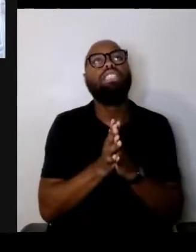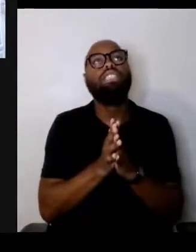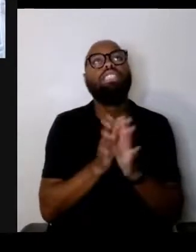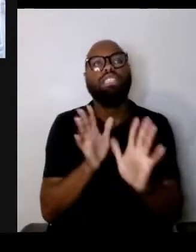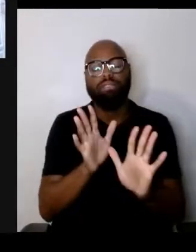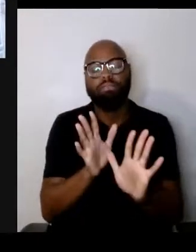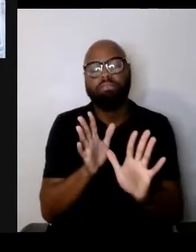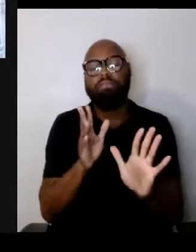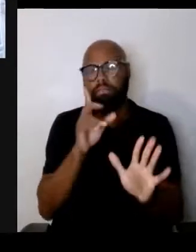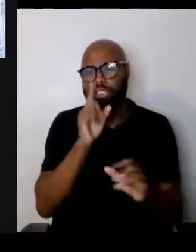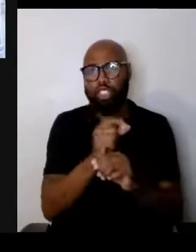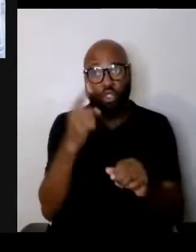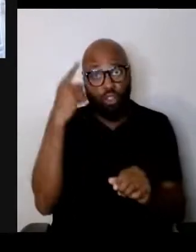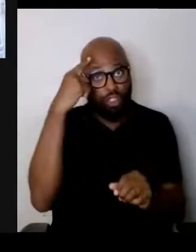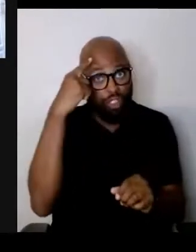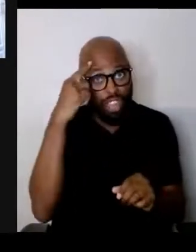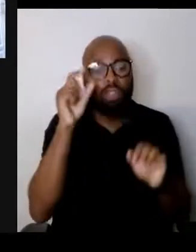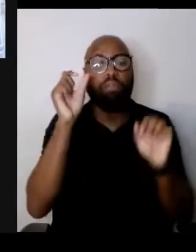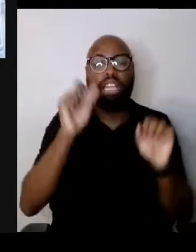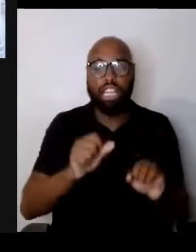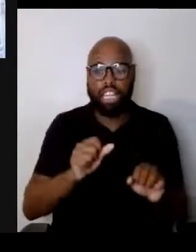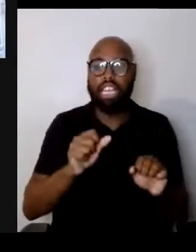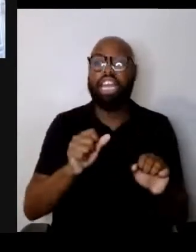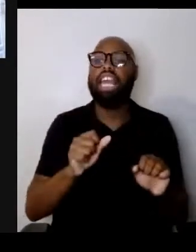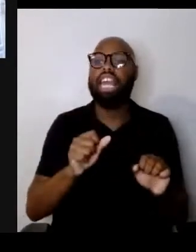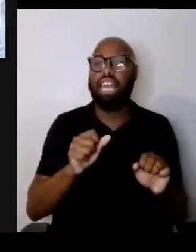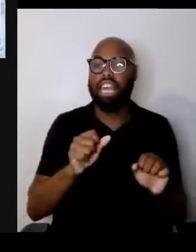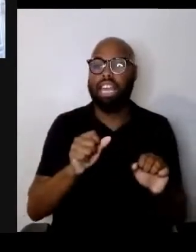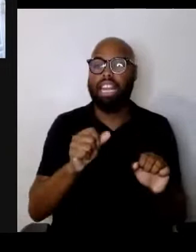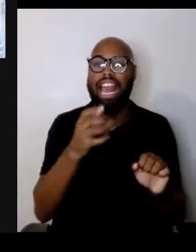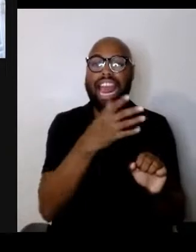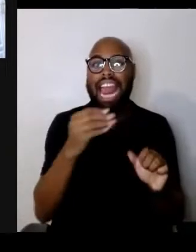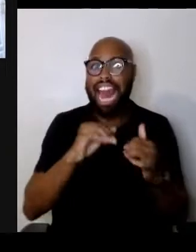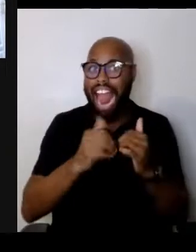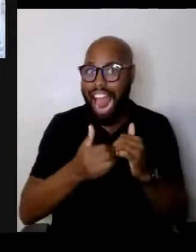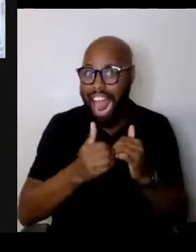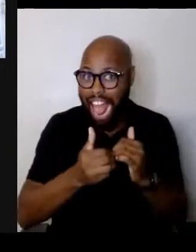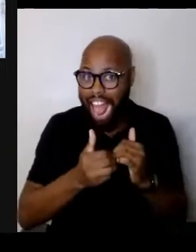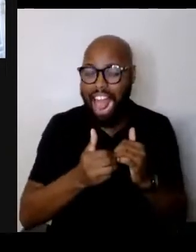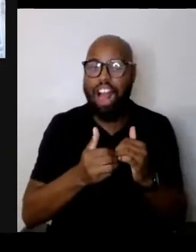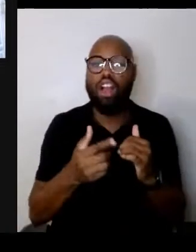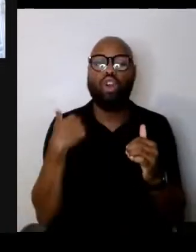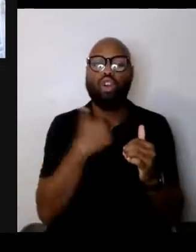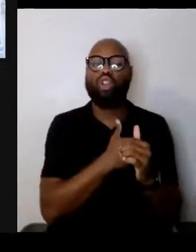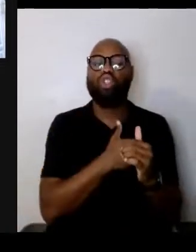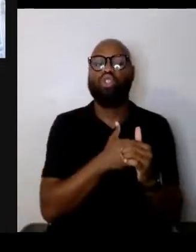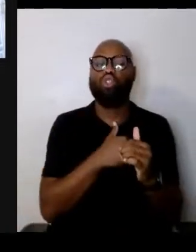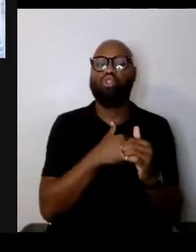and if so, how you think we can go about instilling the sense of social solidarity in this country.